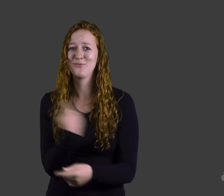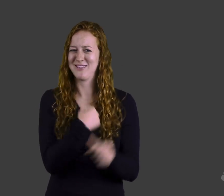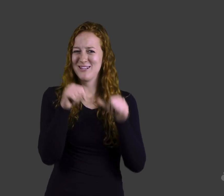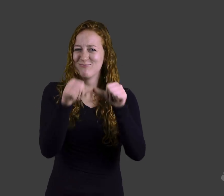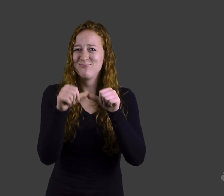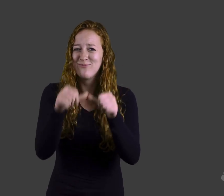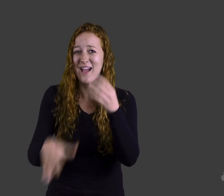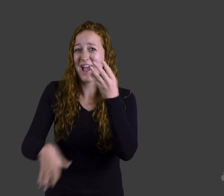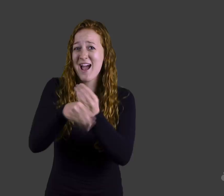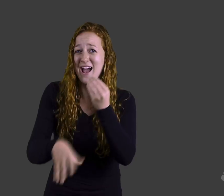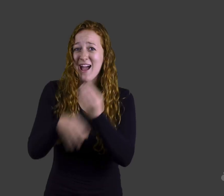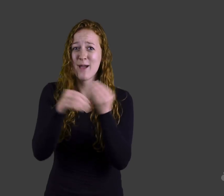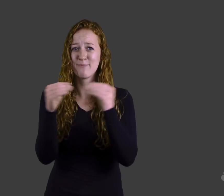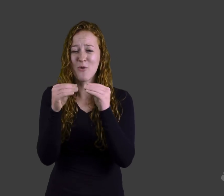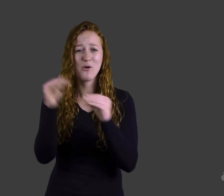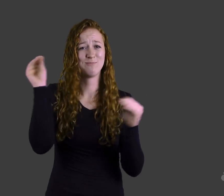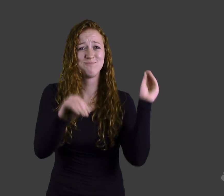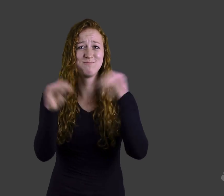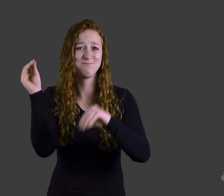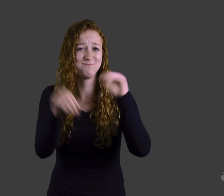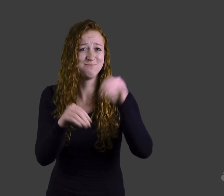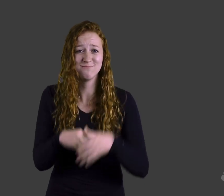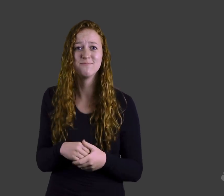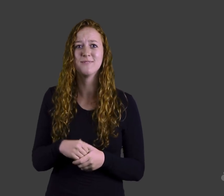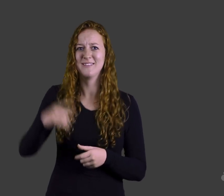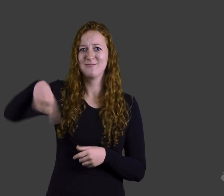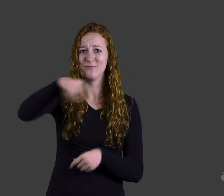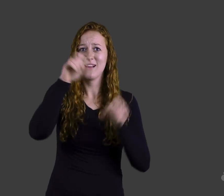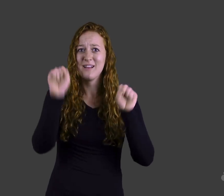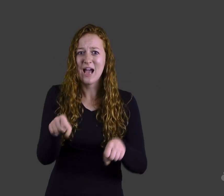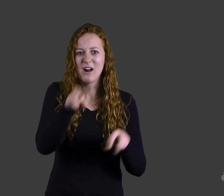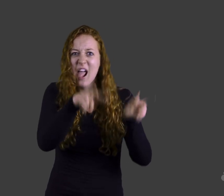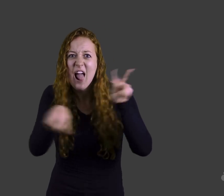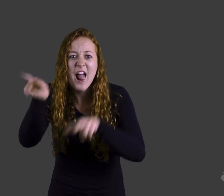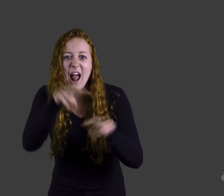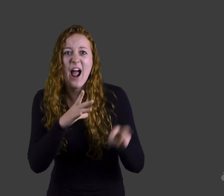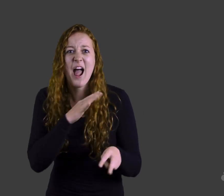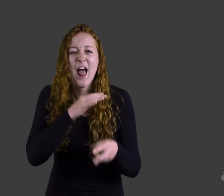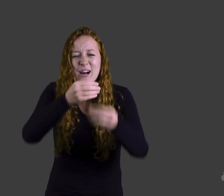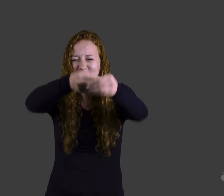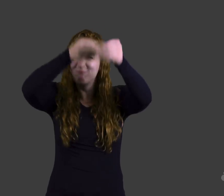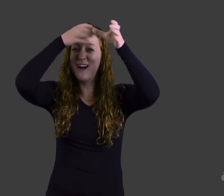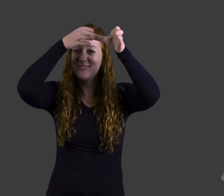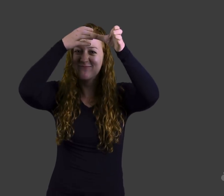We are working to add more content, so you can continue learning and expand your STEM repertoire!